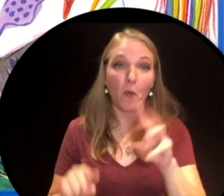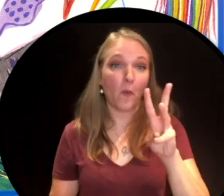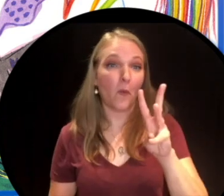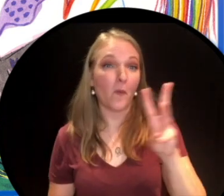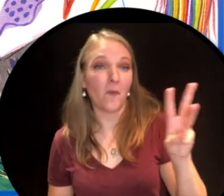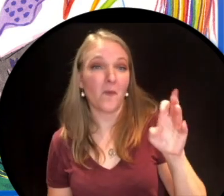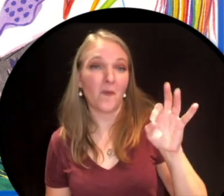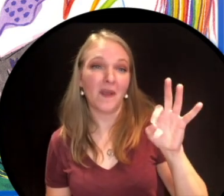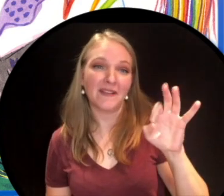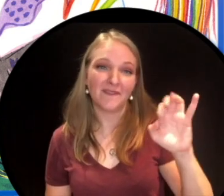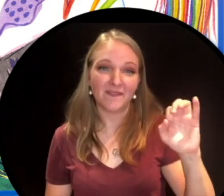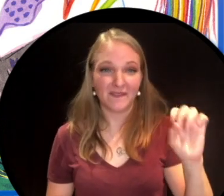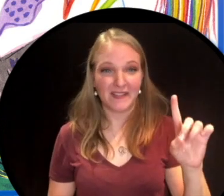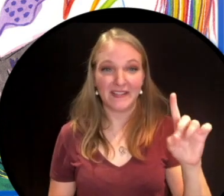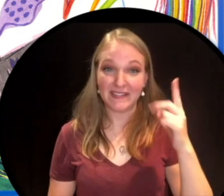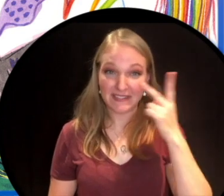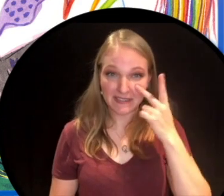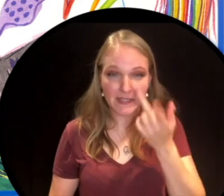Let's head to Westfield and see what they have to say.